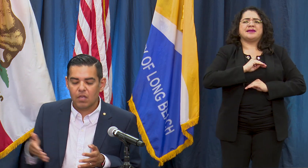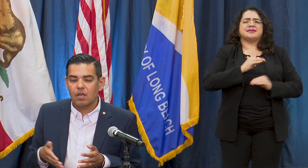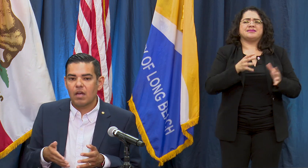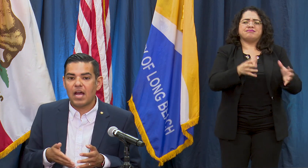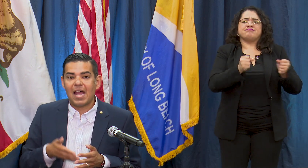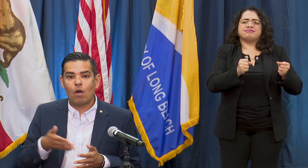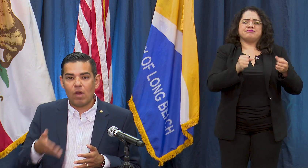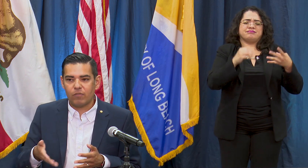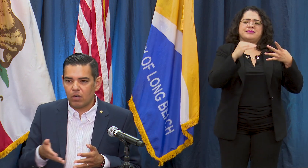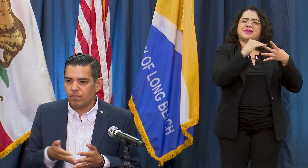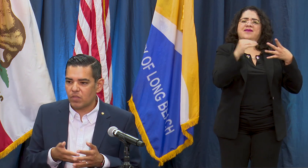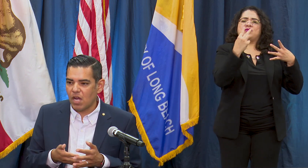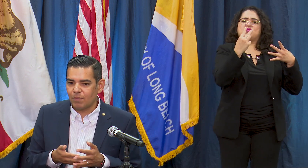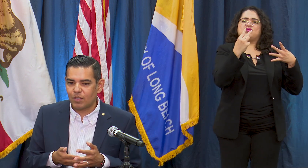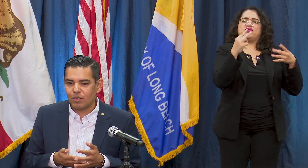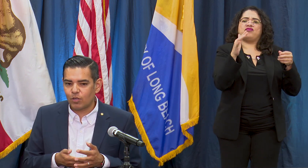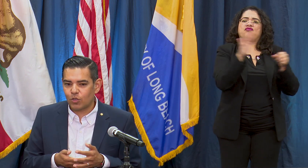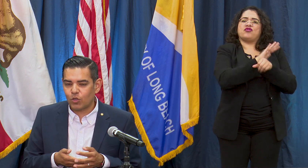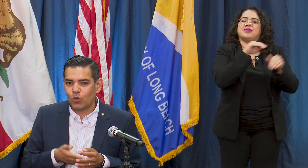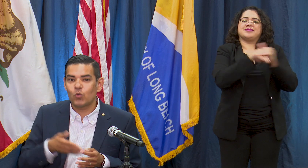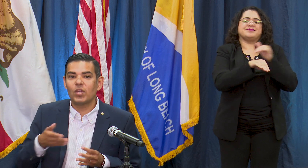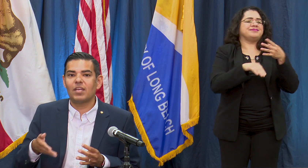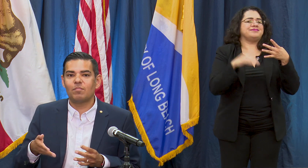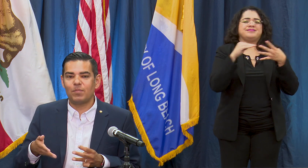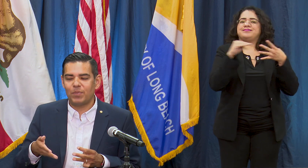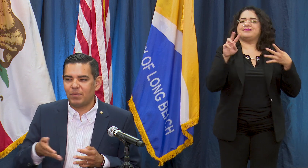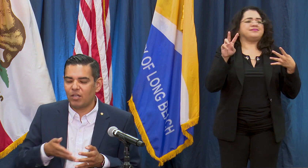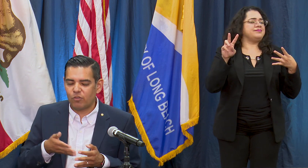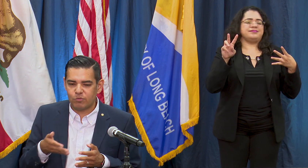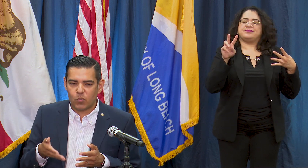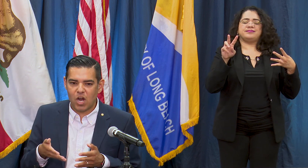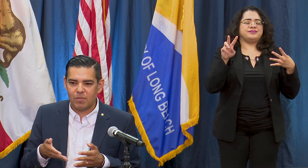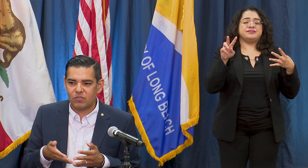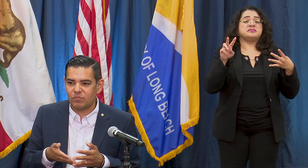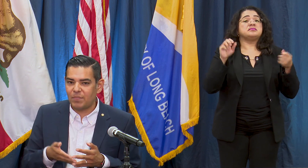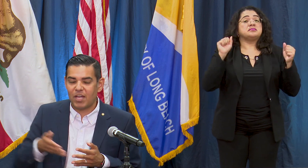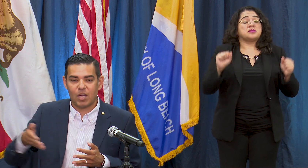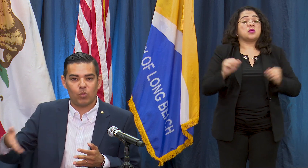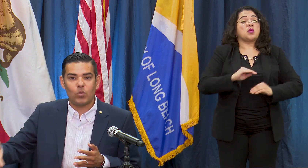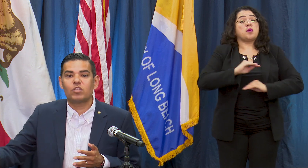However, could we be meeting of those requirements maybe a couple of weeks